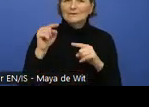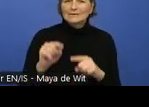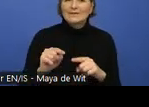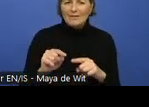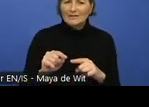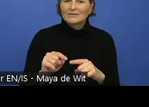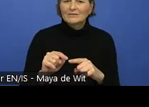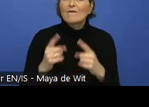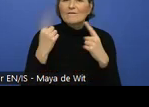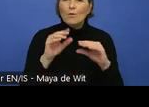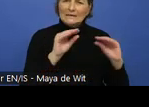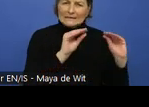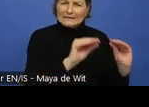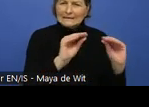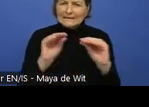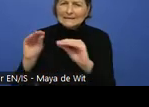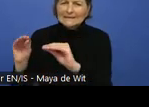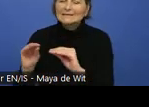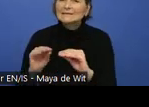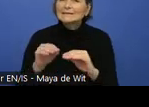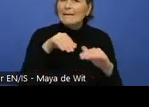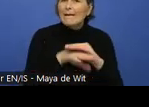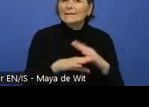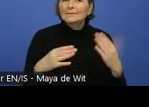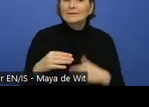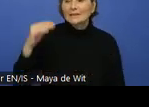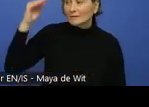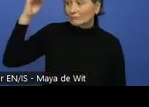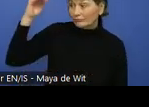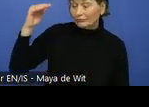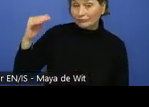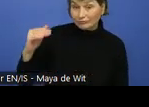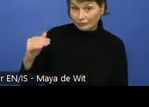And that's once again one of those things that maps throughout the different bodies